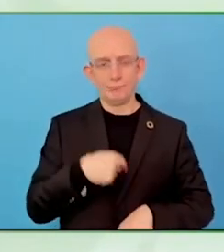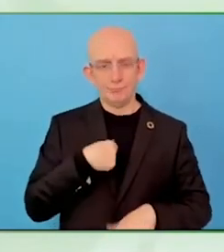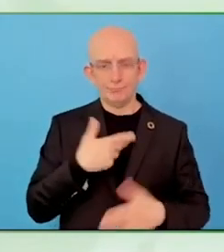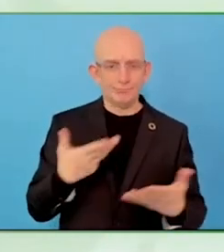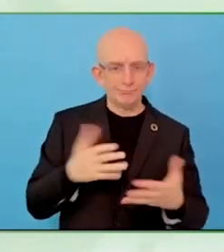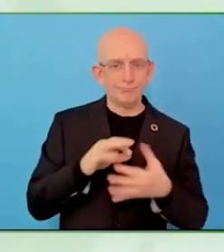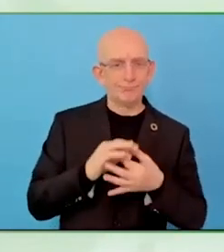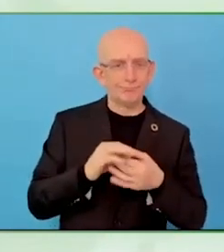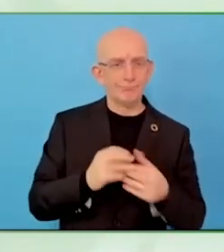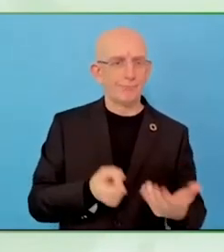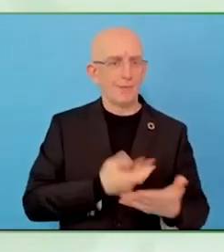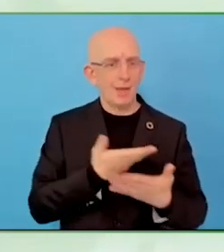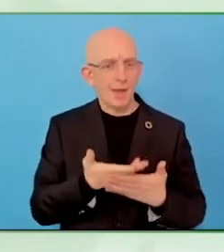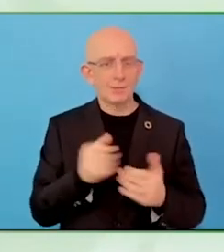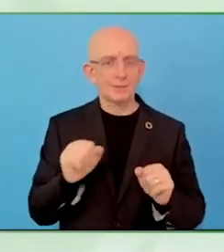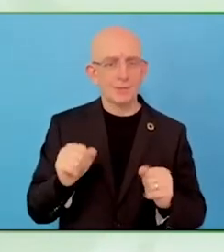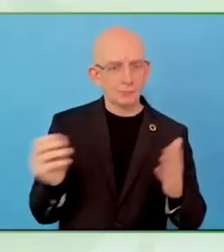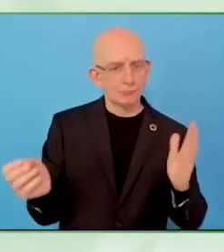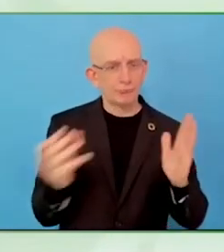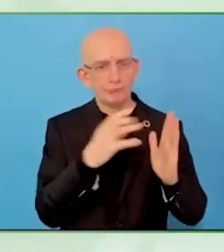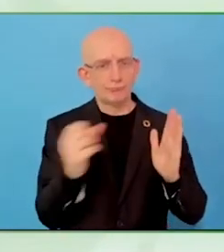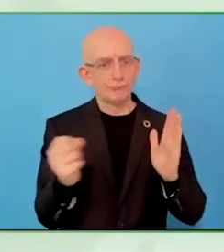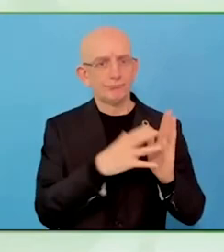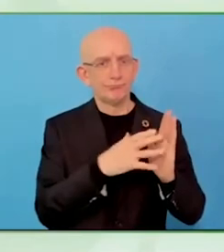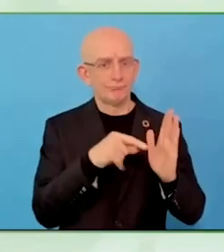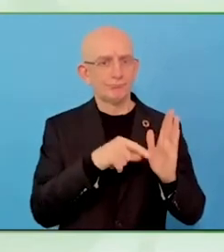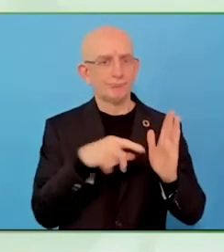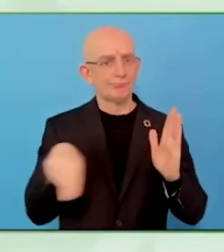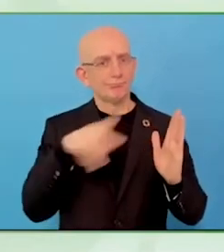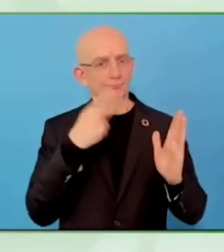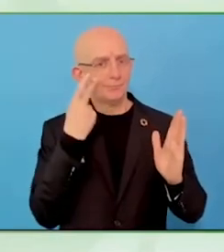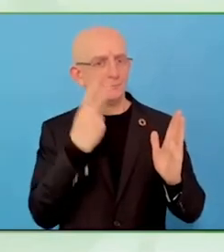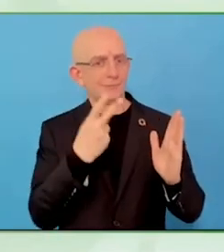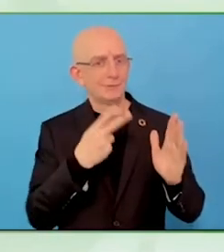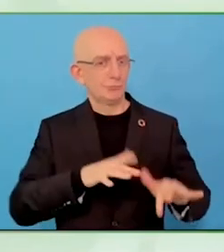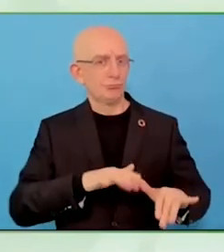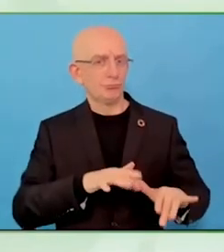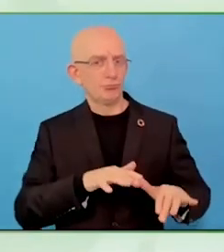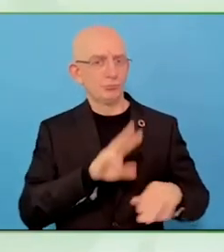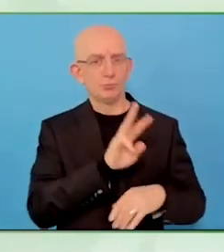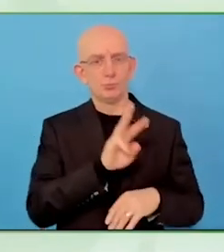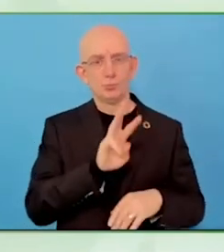isolated during the pandemic to being more active and proactive.